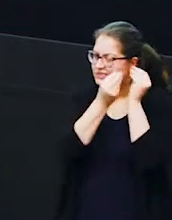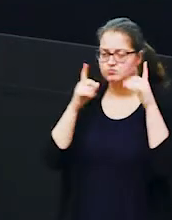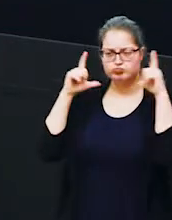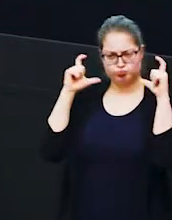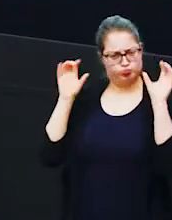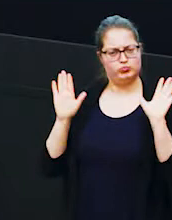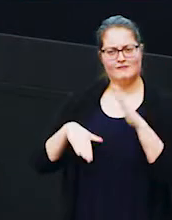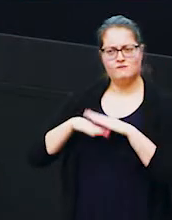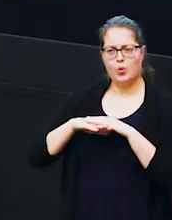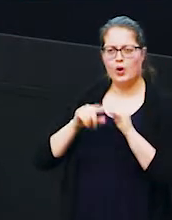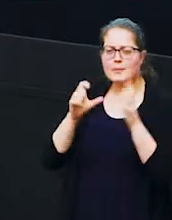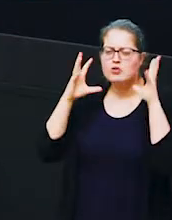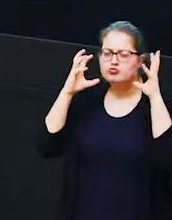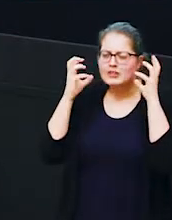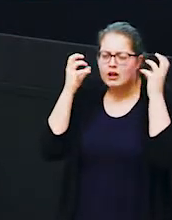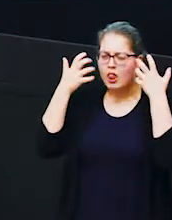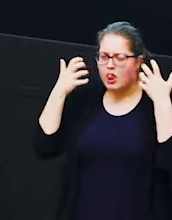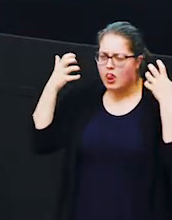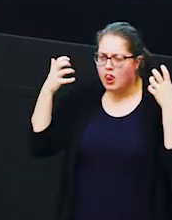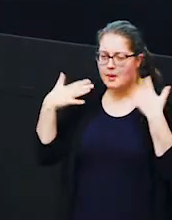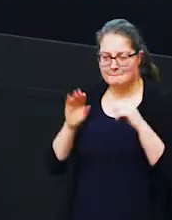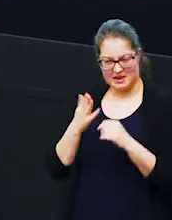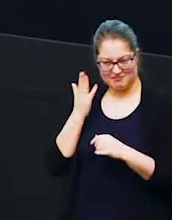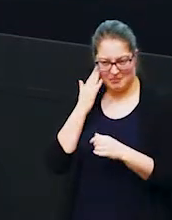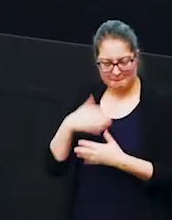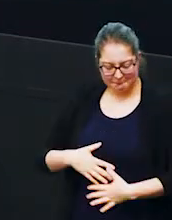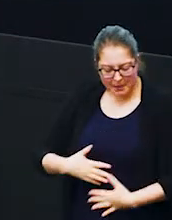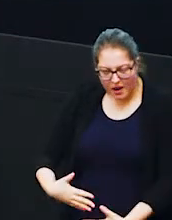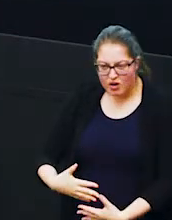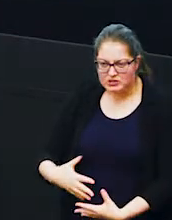still a little bit wrinkly because she's been in mummy's tummy for so long or all crunched up